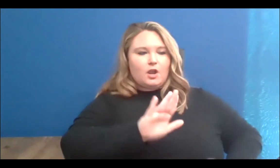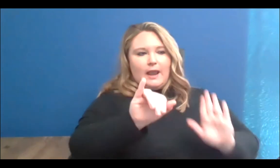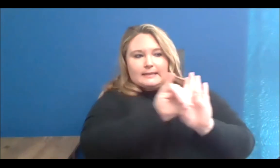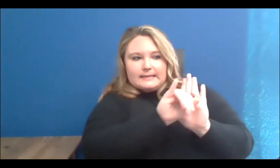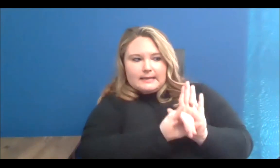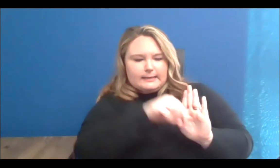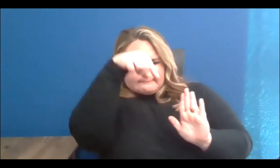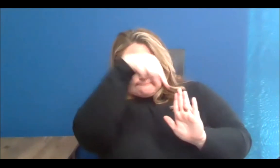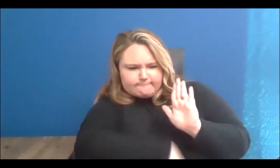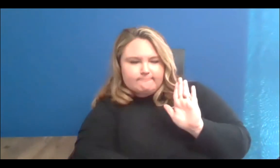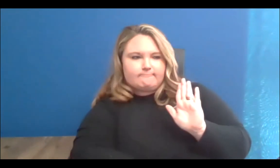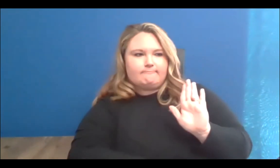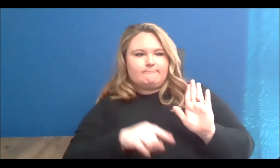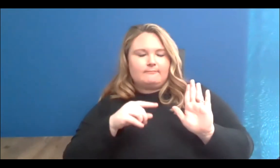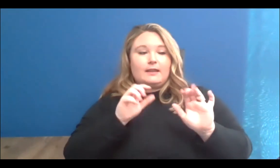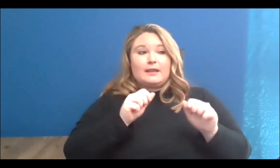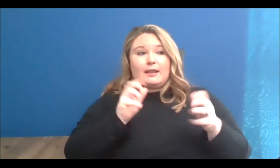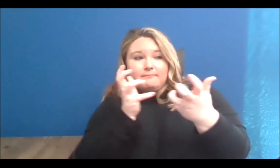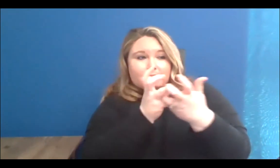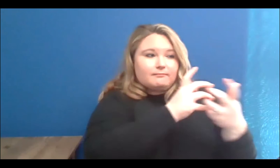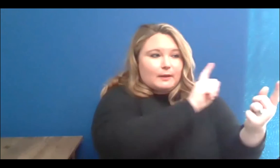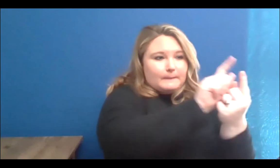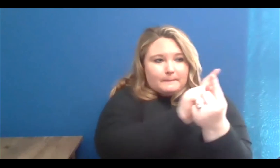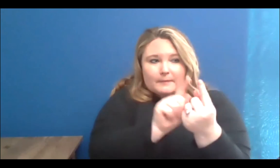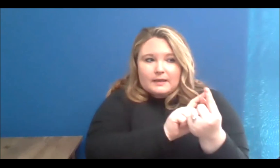women of colour who are also Muslim, or Muslim-identifying, and learn about